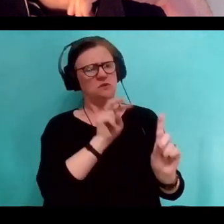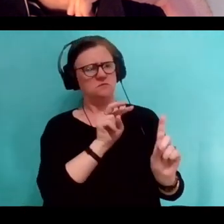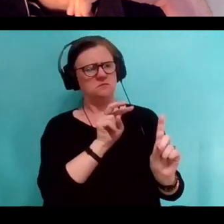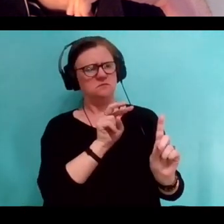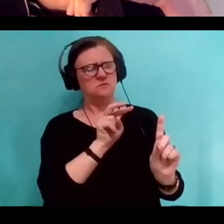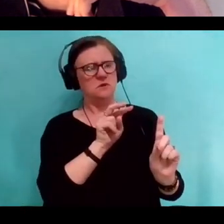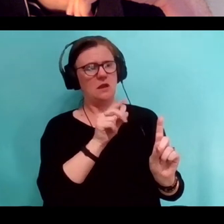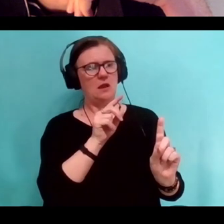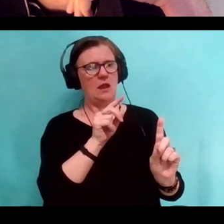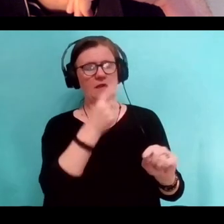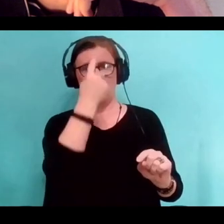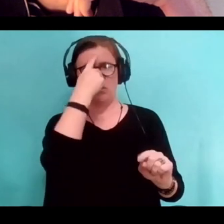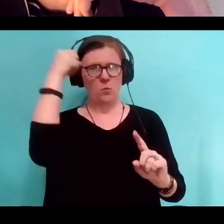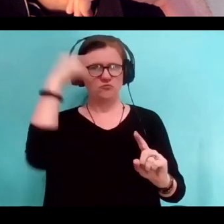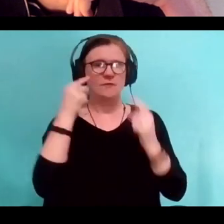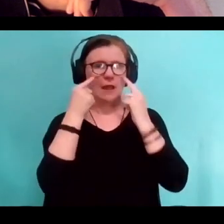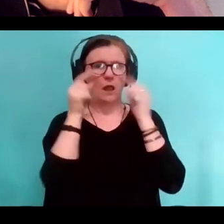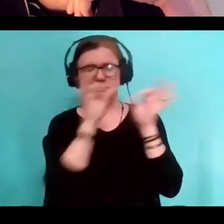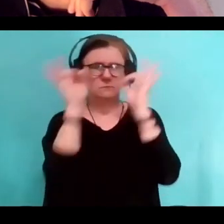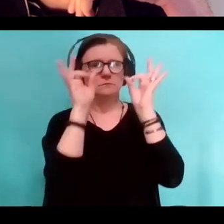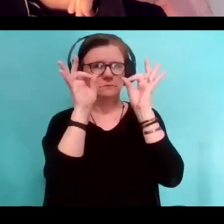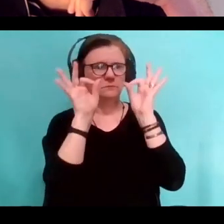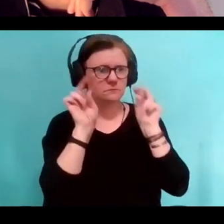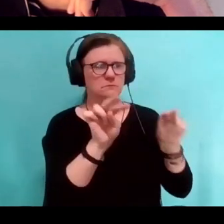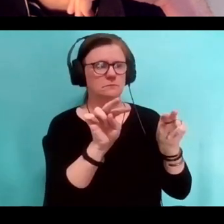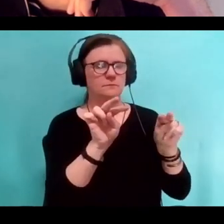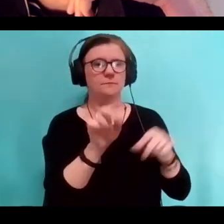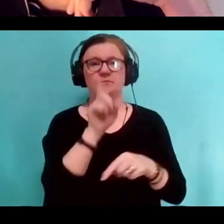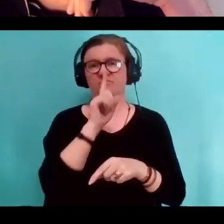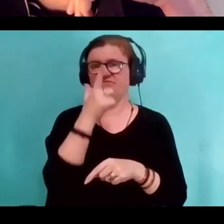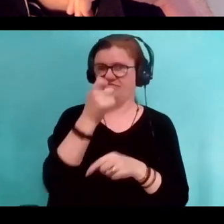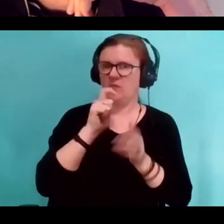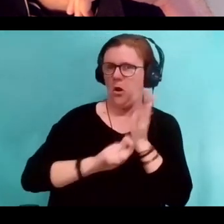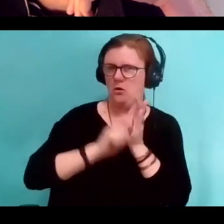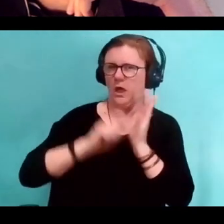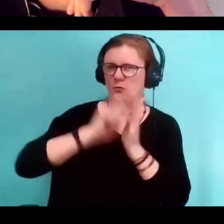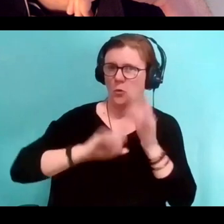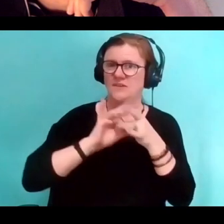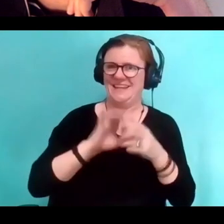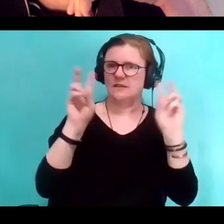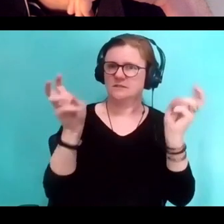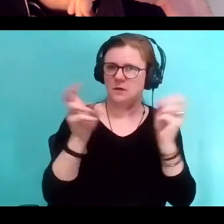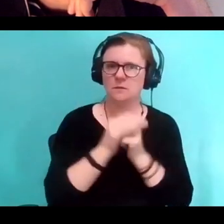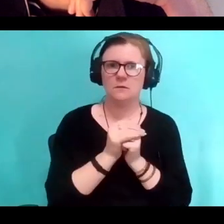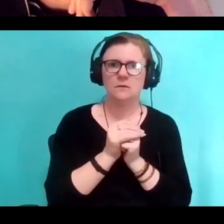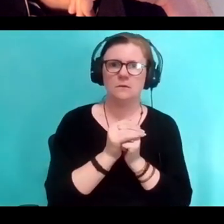And I did a lot of reading about, I had to write a big essay about that a couple of years ago. So I'm calling all these neuroscience,